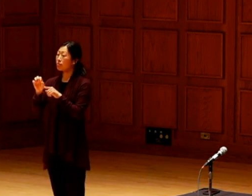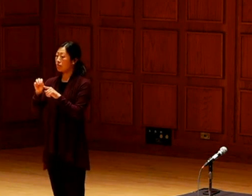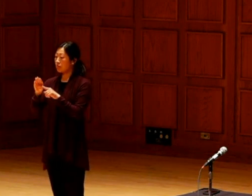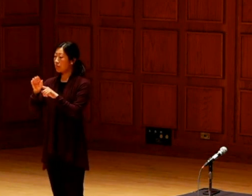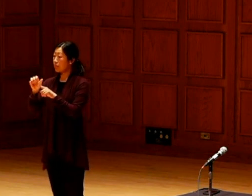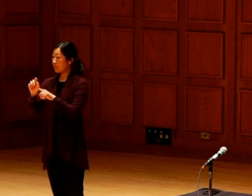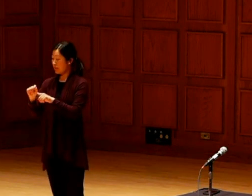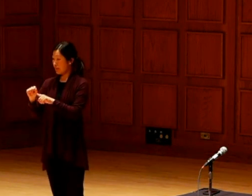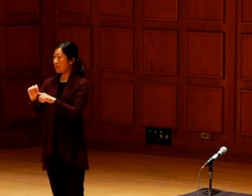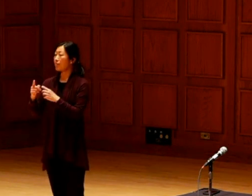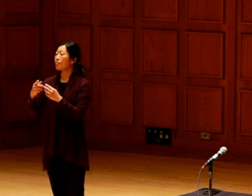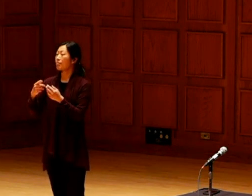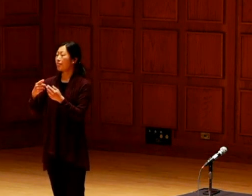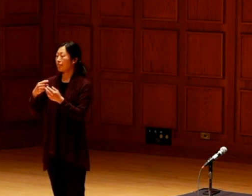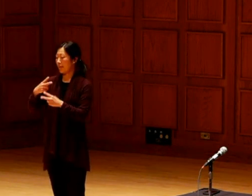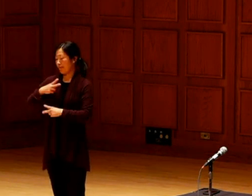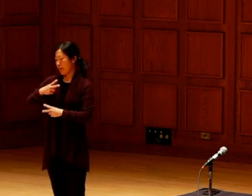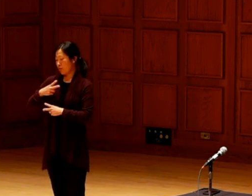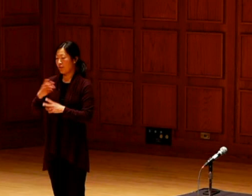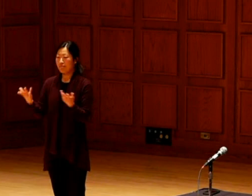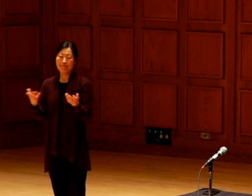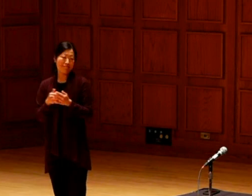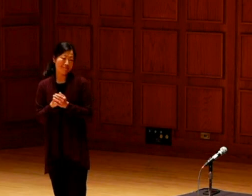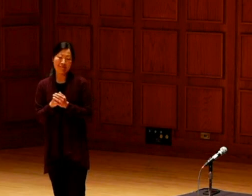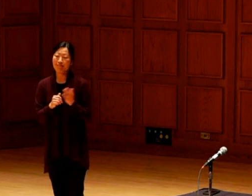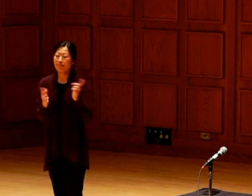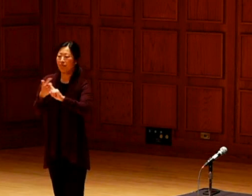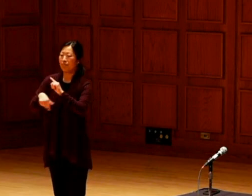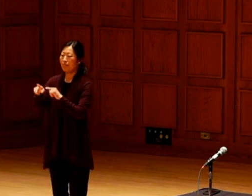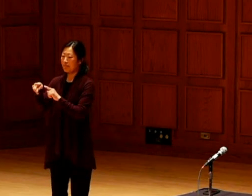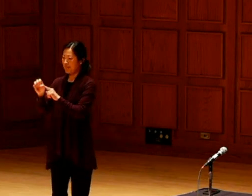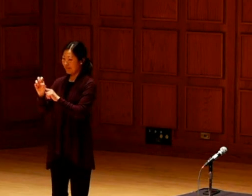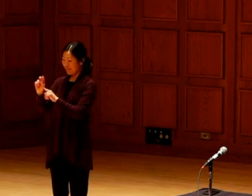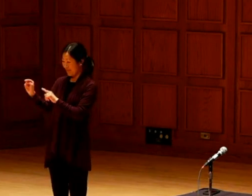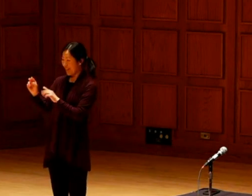She's a U.S. Army Combat veteran and completed training in Pennsylvania.